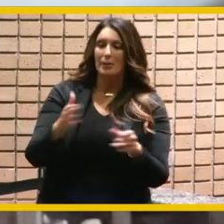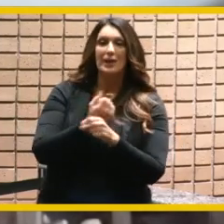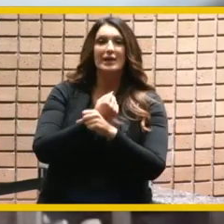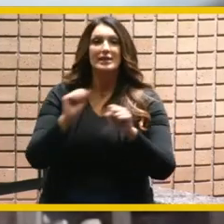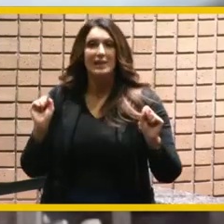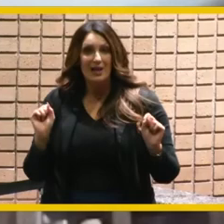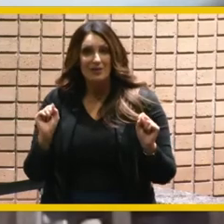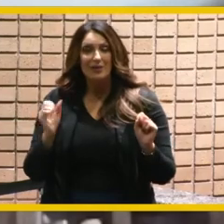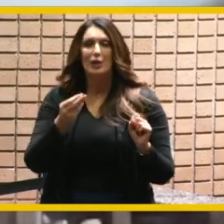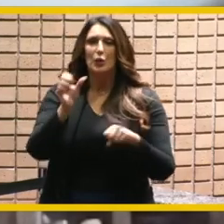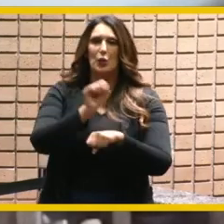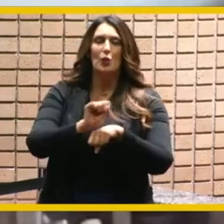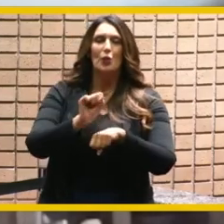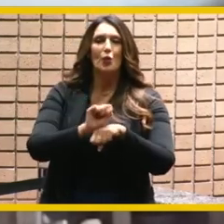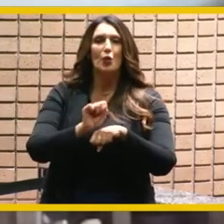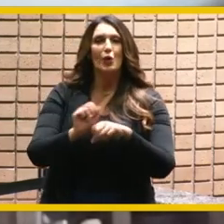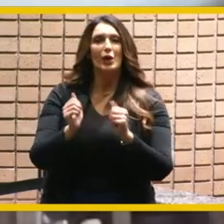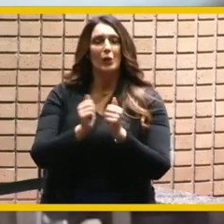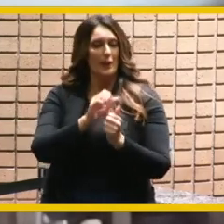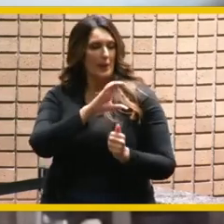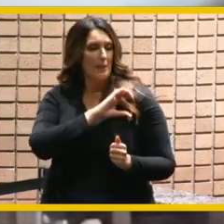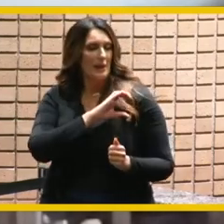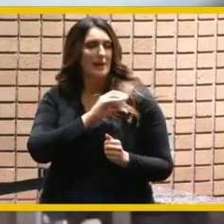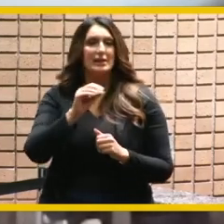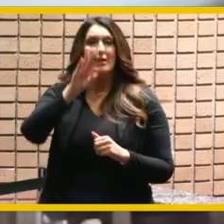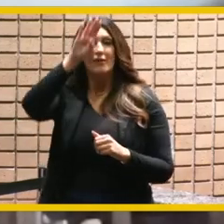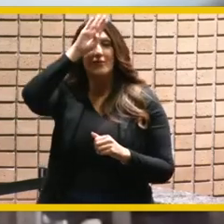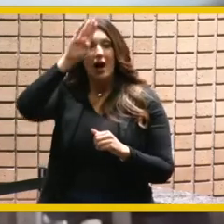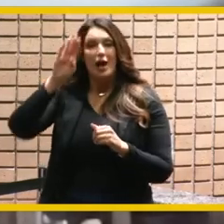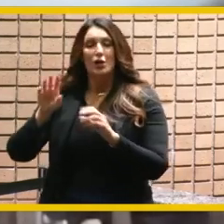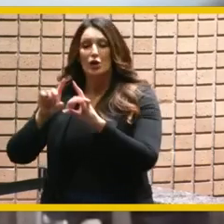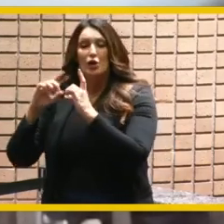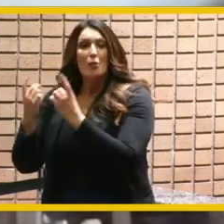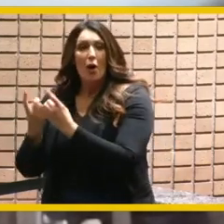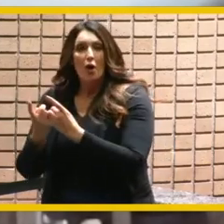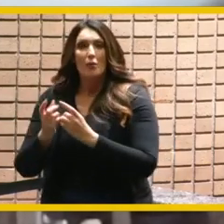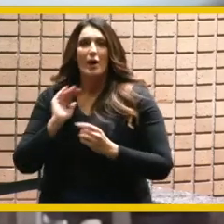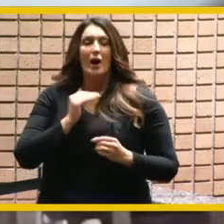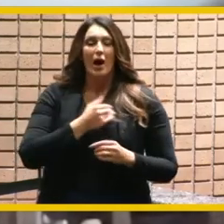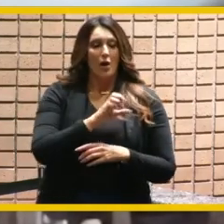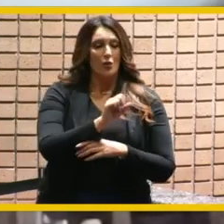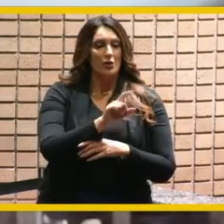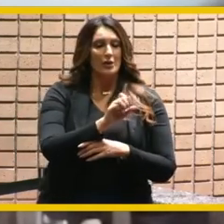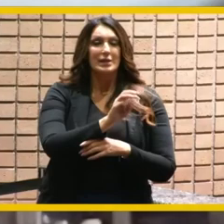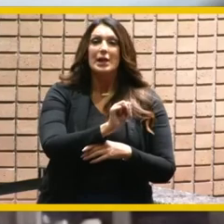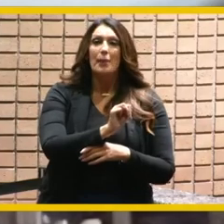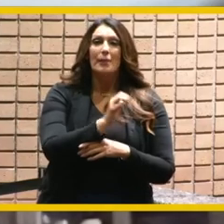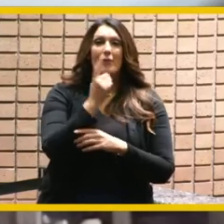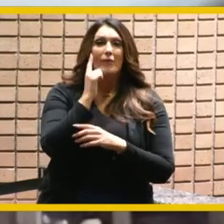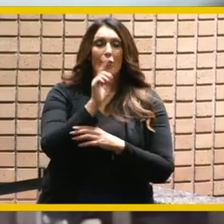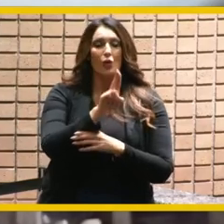and working with the police and fire departments and then our stem public utilities program